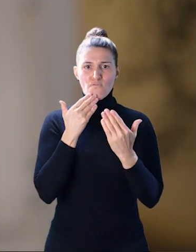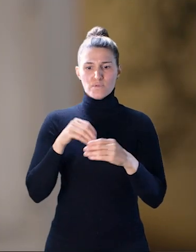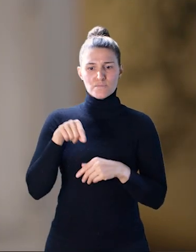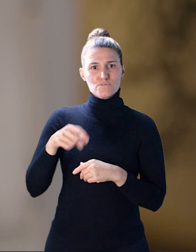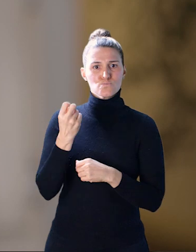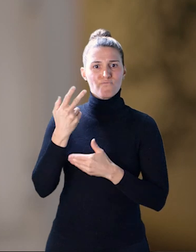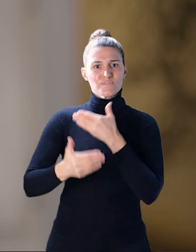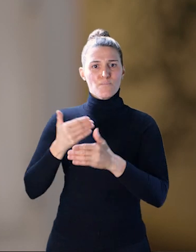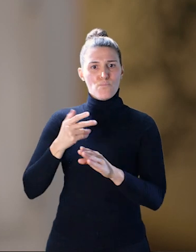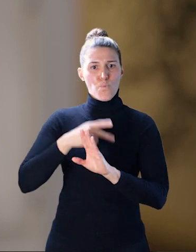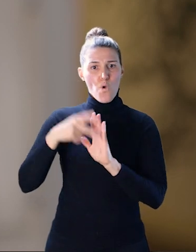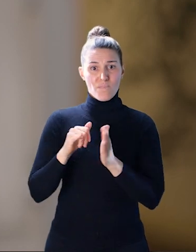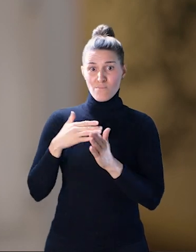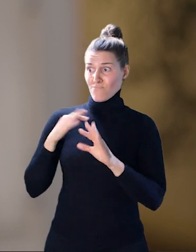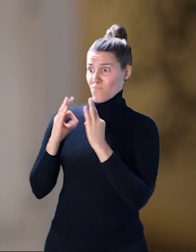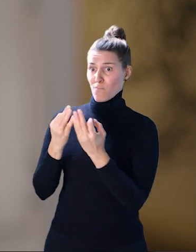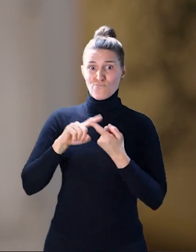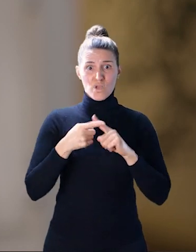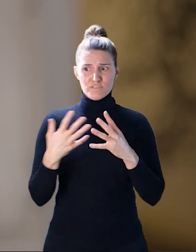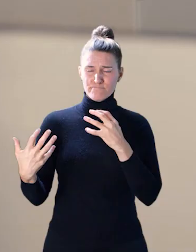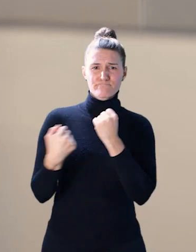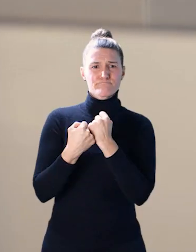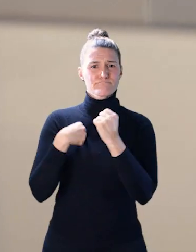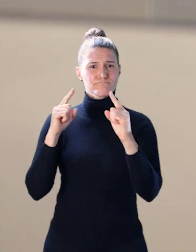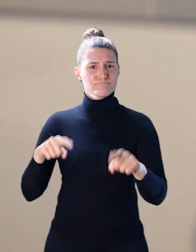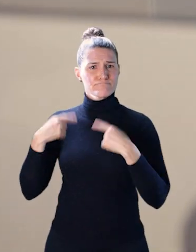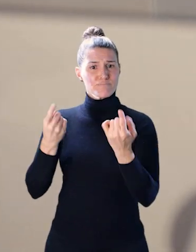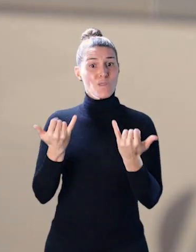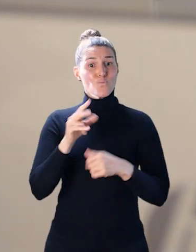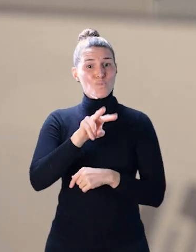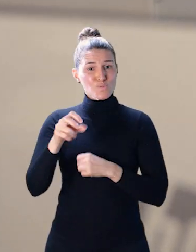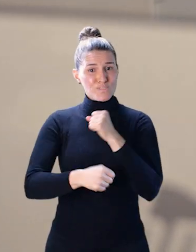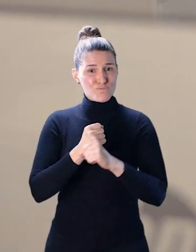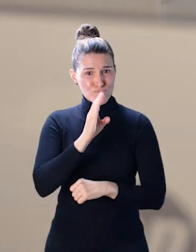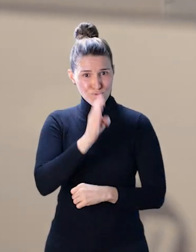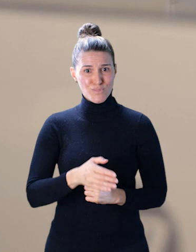program, to all of my family and friends who've helped support me along the way. And I've been sober now for 22 years.